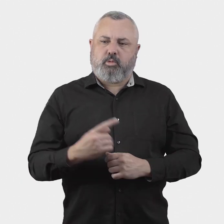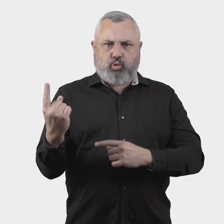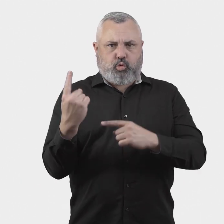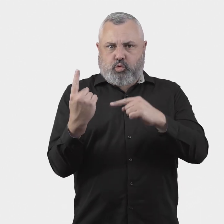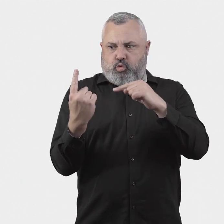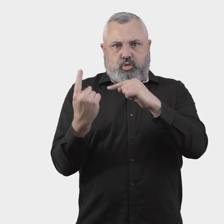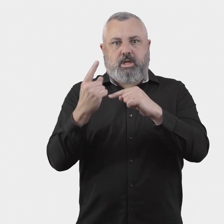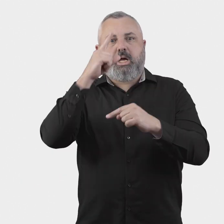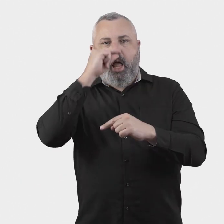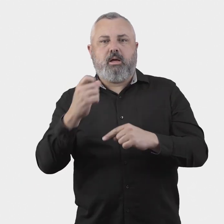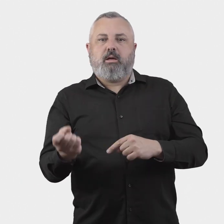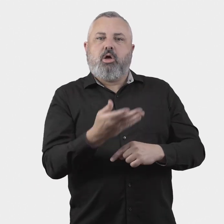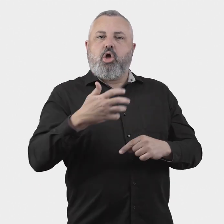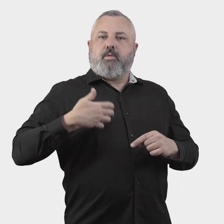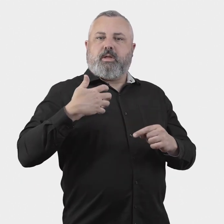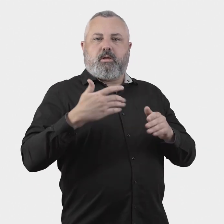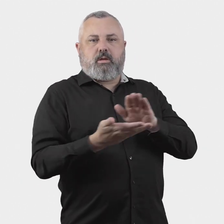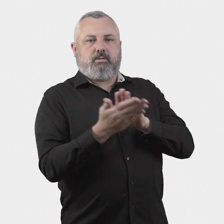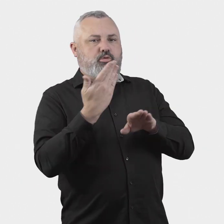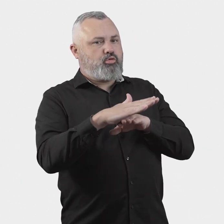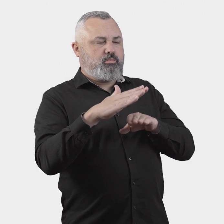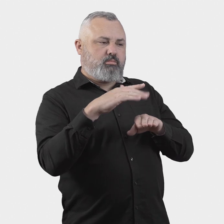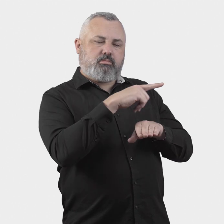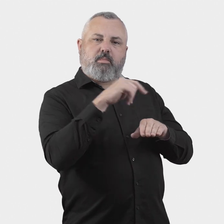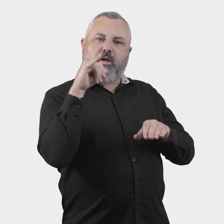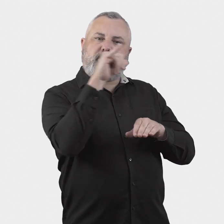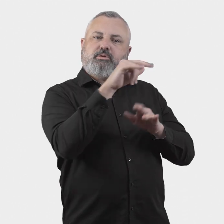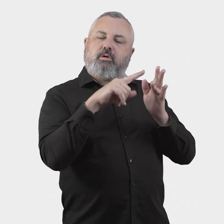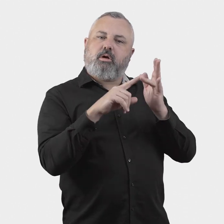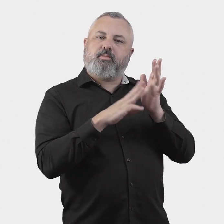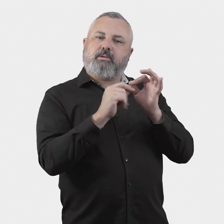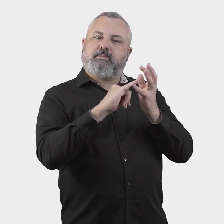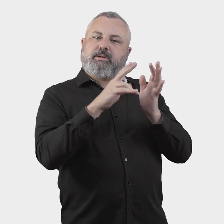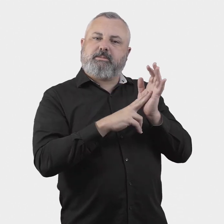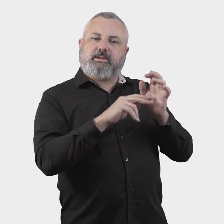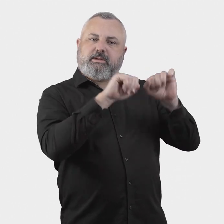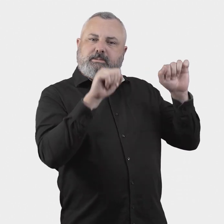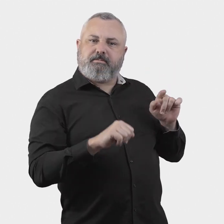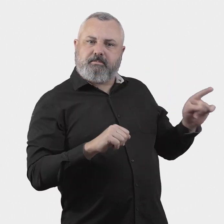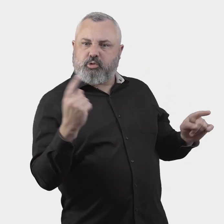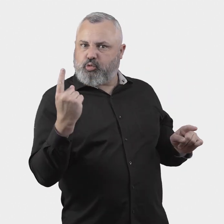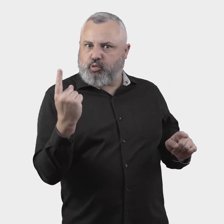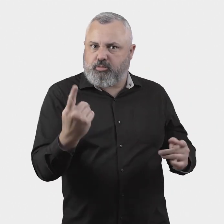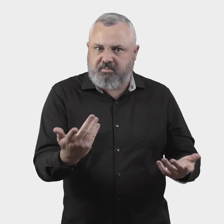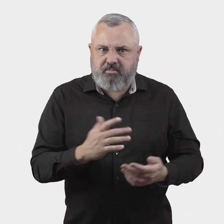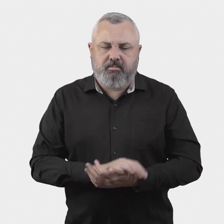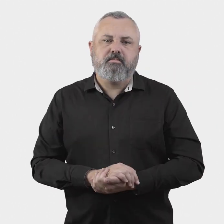14. Who should be eligible to make complaints to the Aviation Industry Ombuds Scheme?